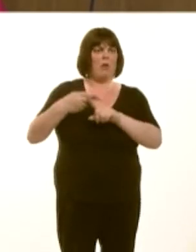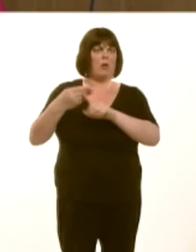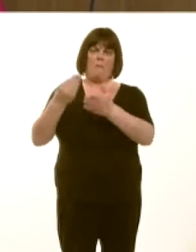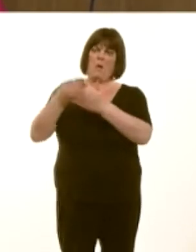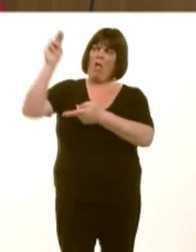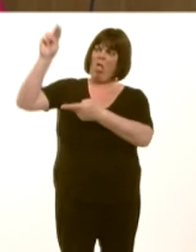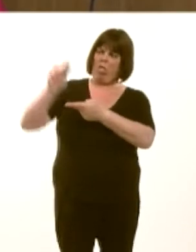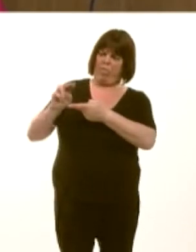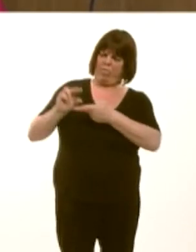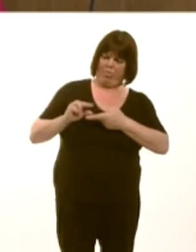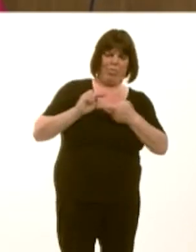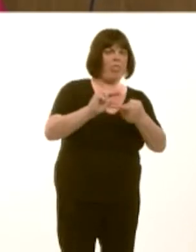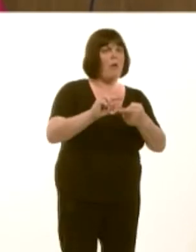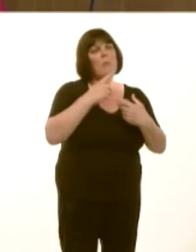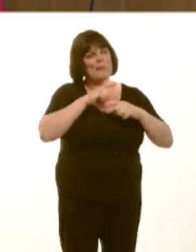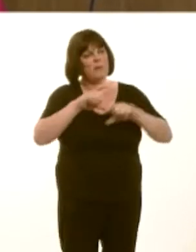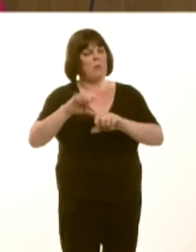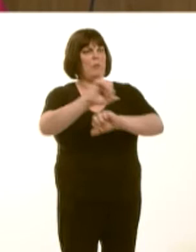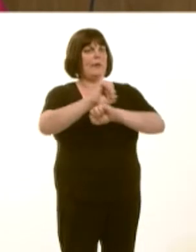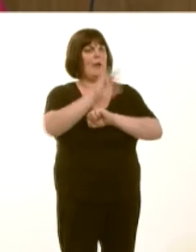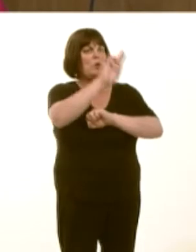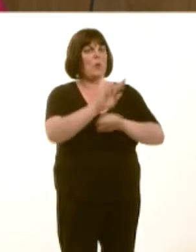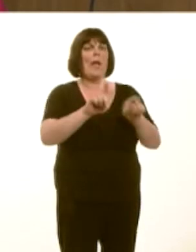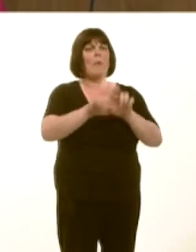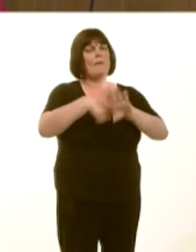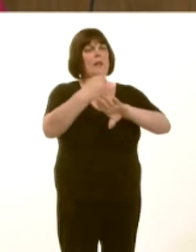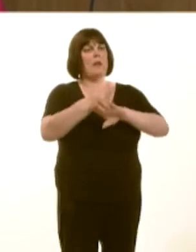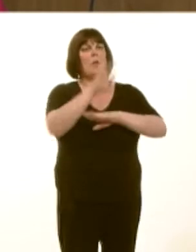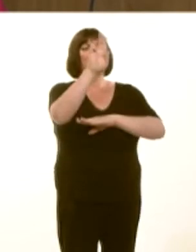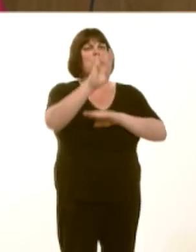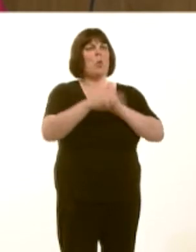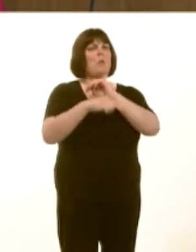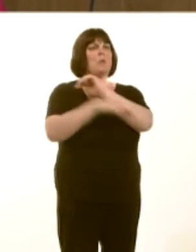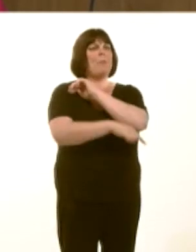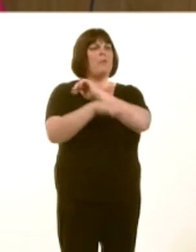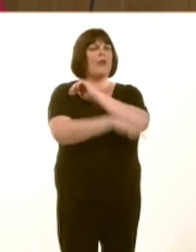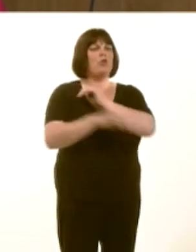Memberís party when it comes to the pupil deprivation grant, I think we share a commitment to education.